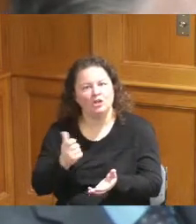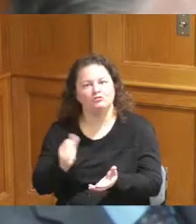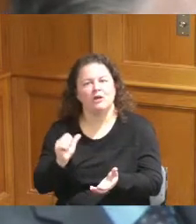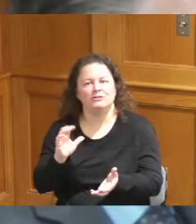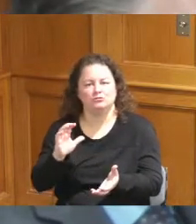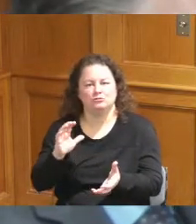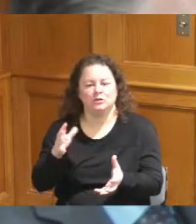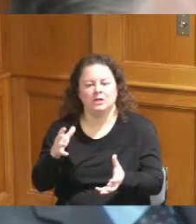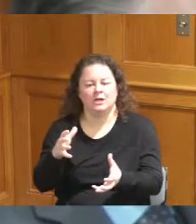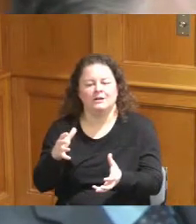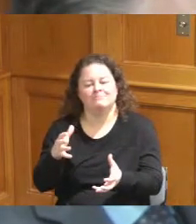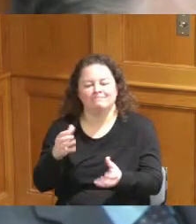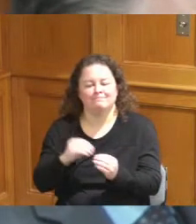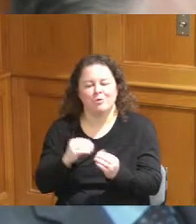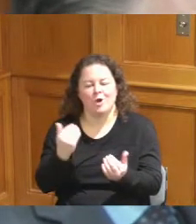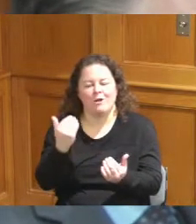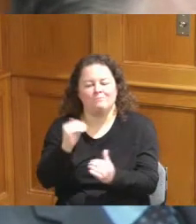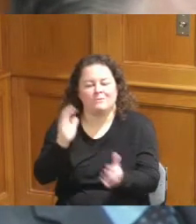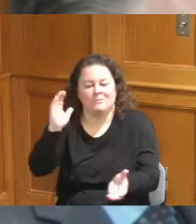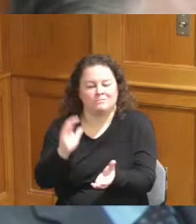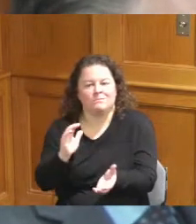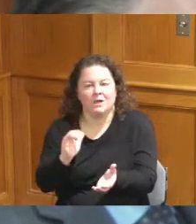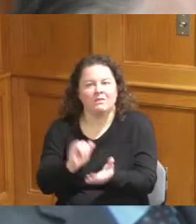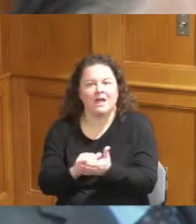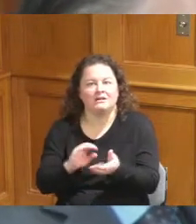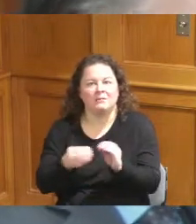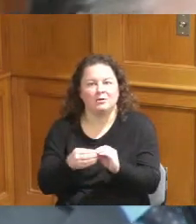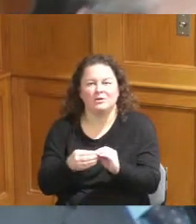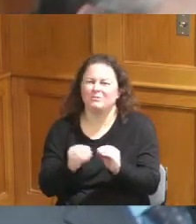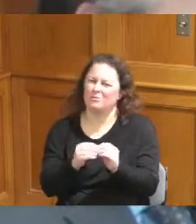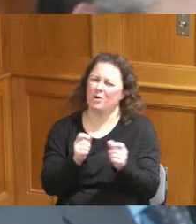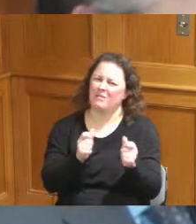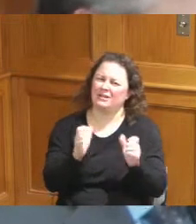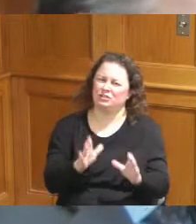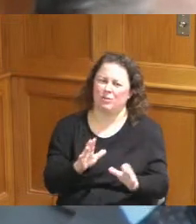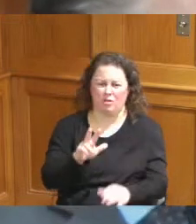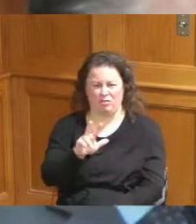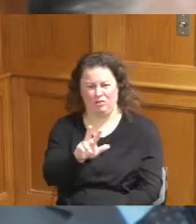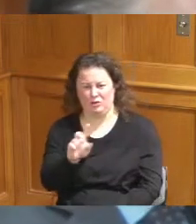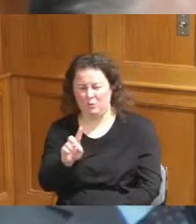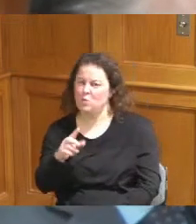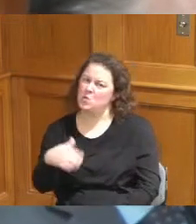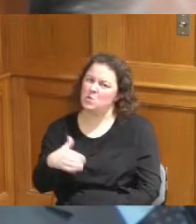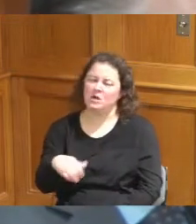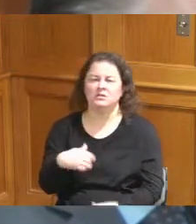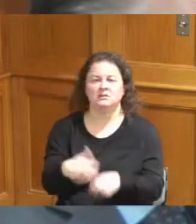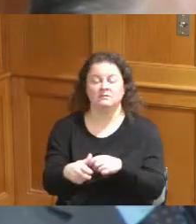so that it's more manageable but I also had the idea of you know we've done five then we did 10.